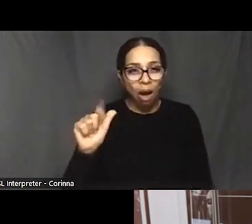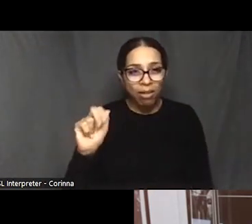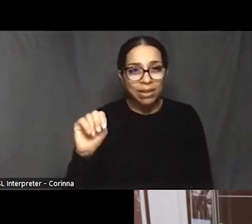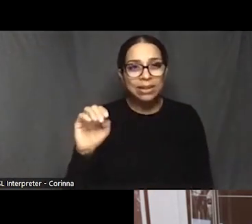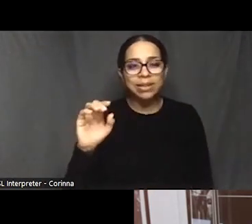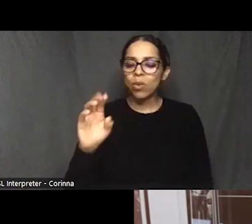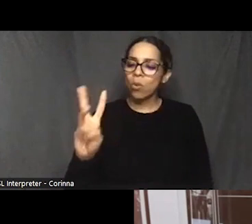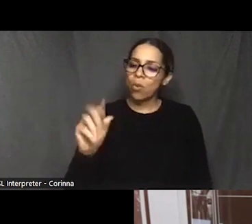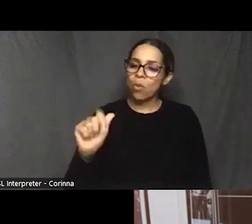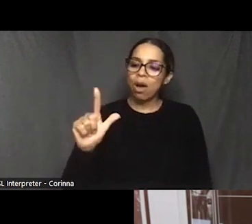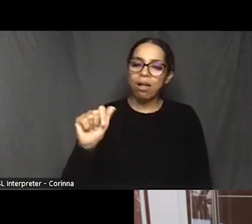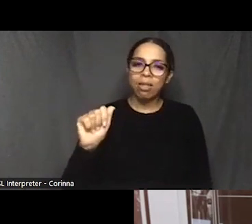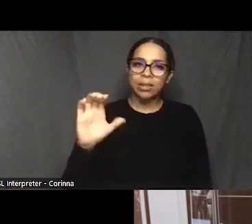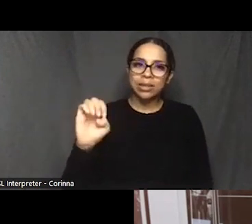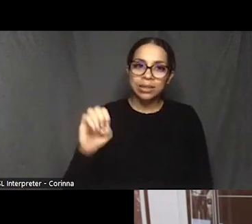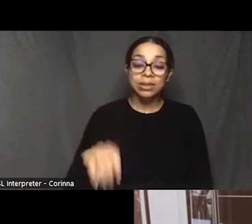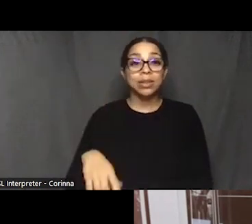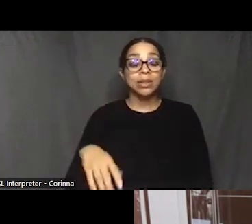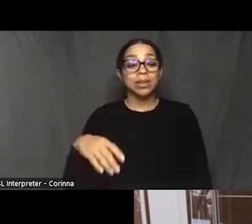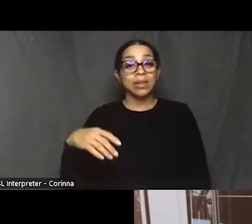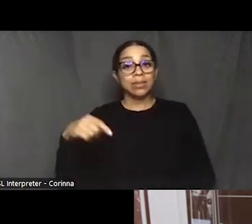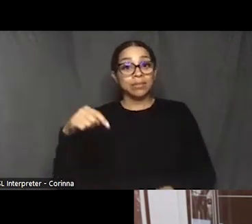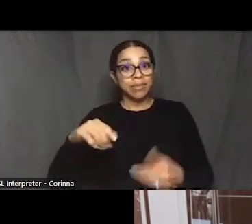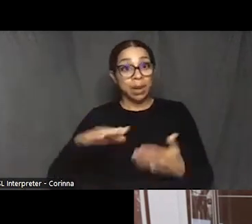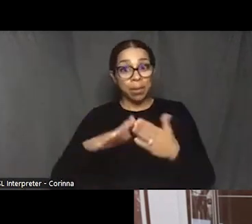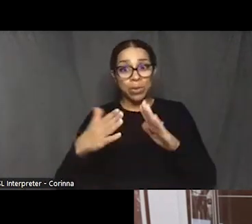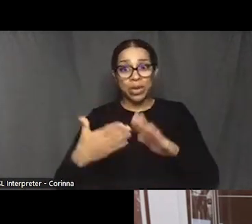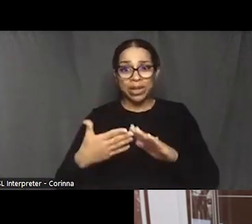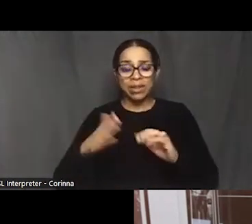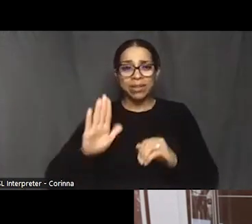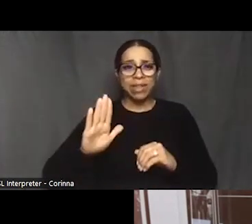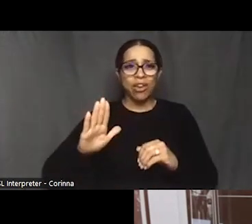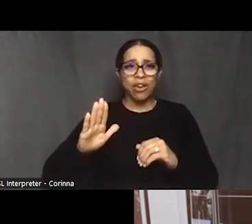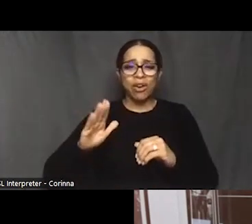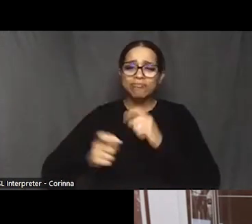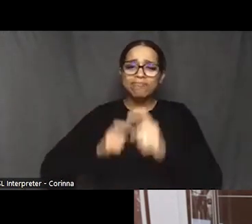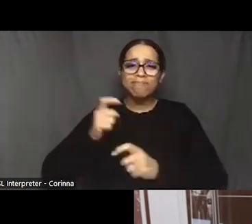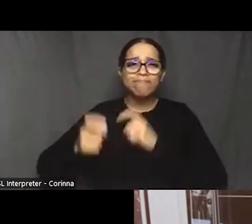they just have something there that that marks the fact that they were there.